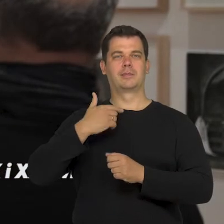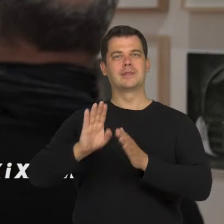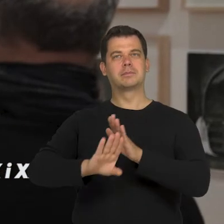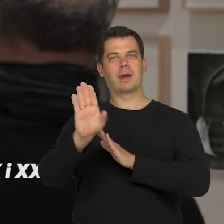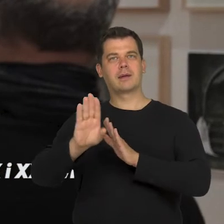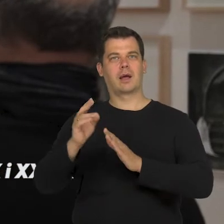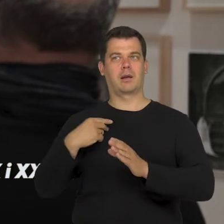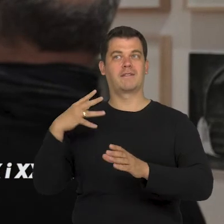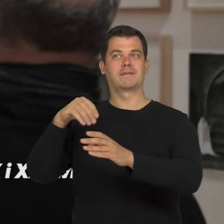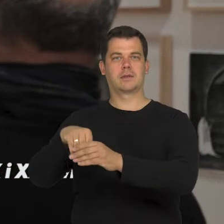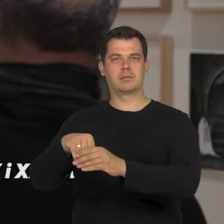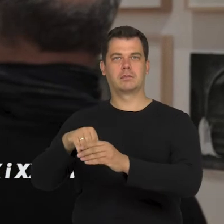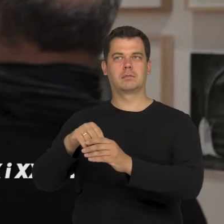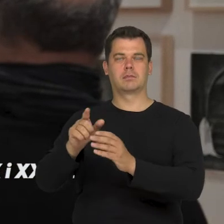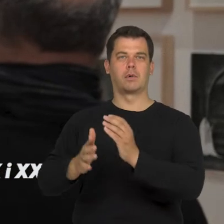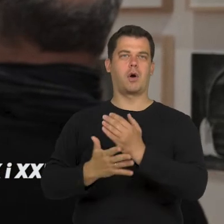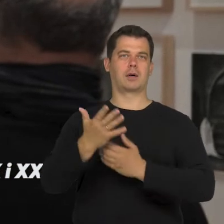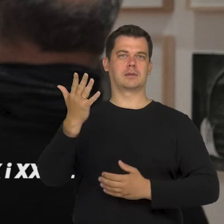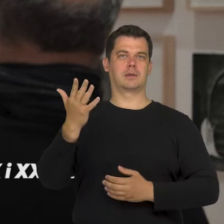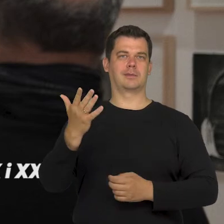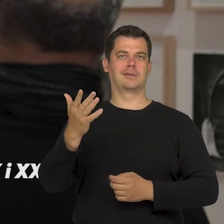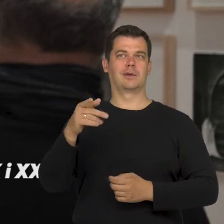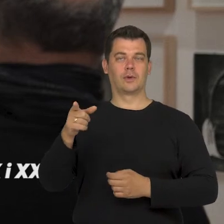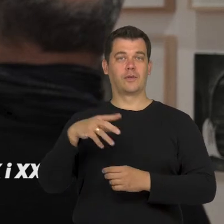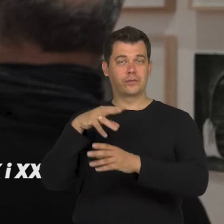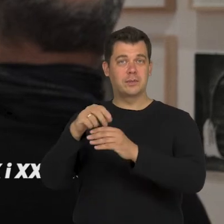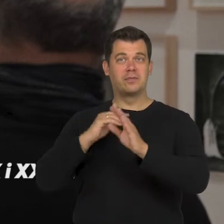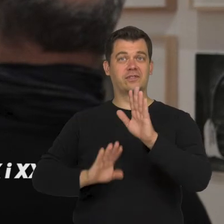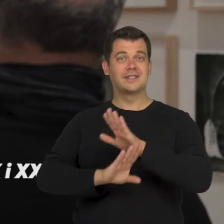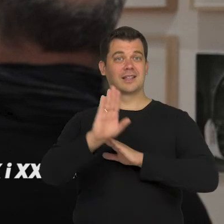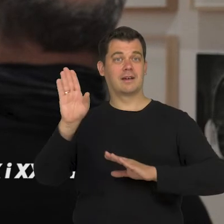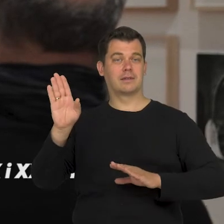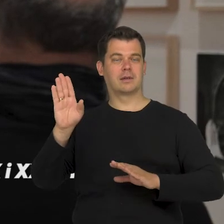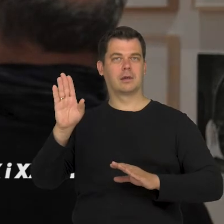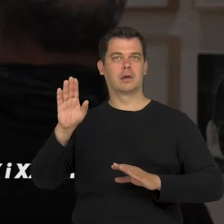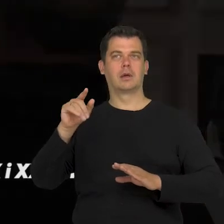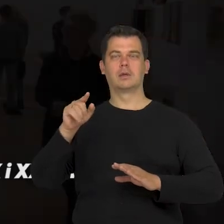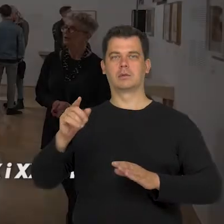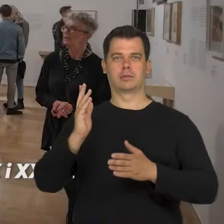It turned out, that when I was preparing the exhibition that theatre came to me.